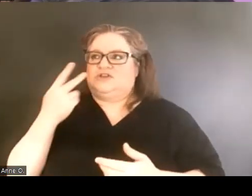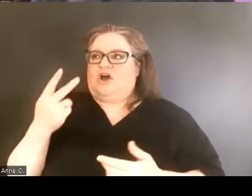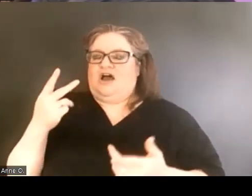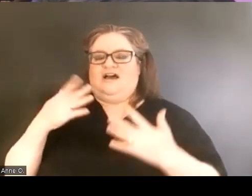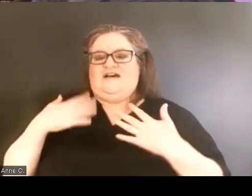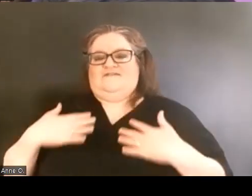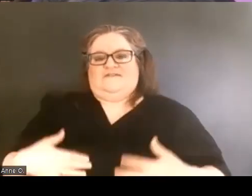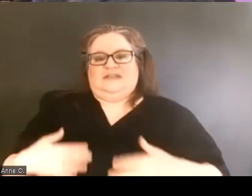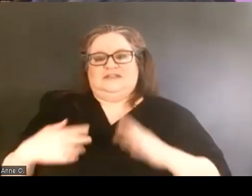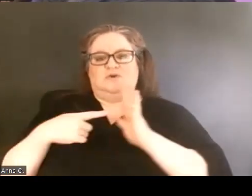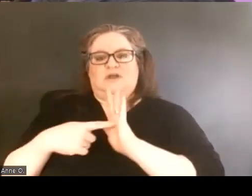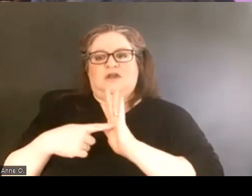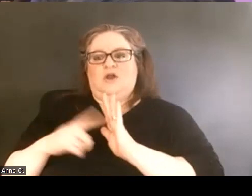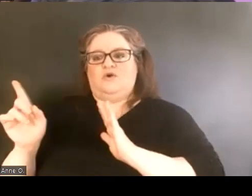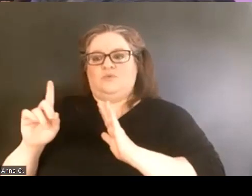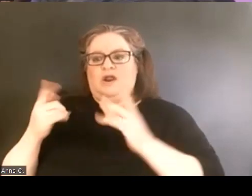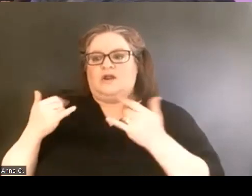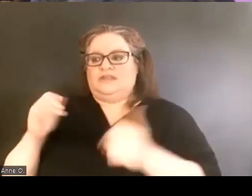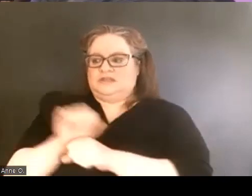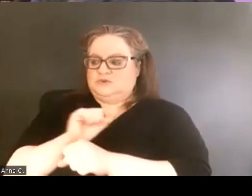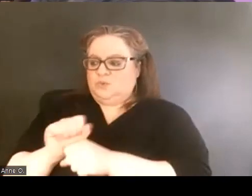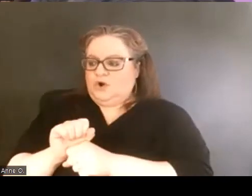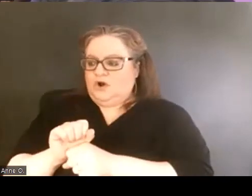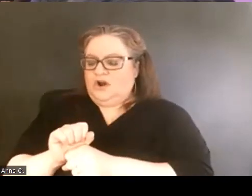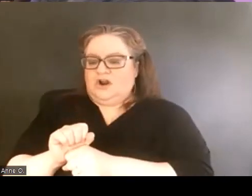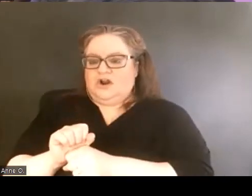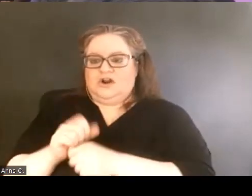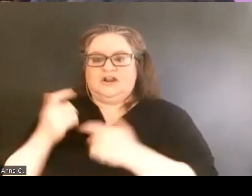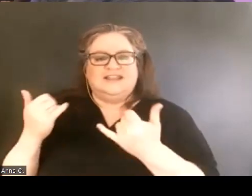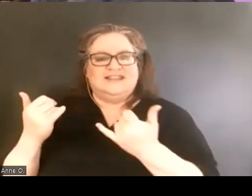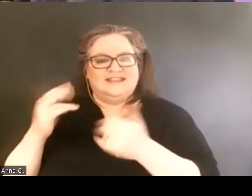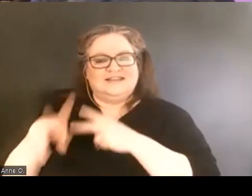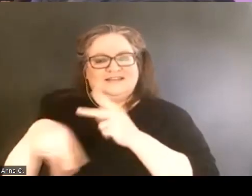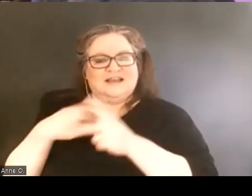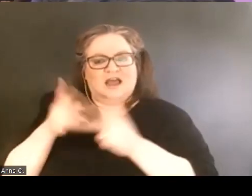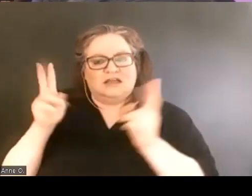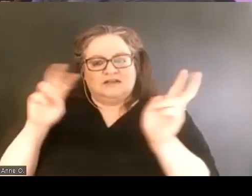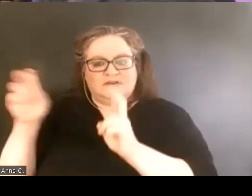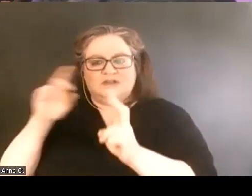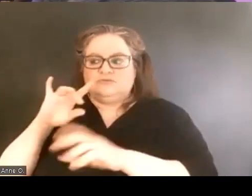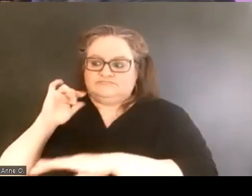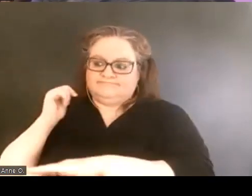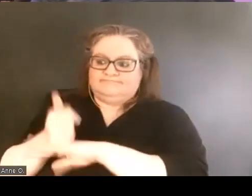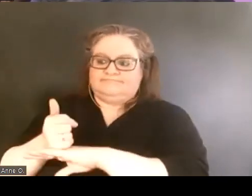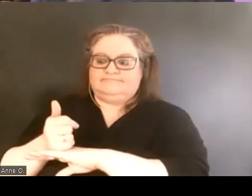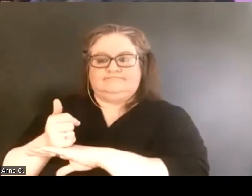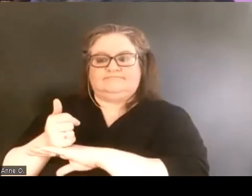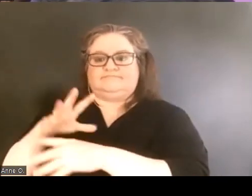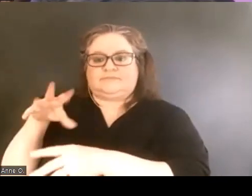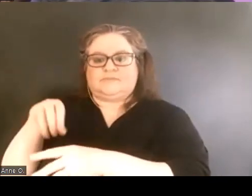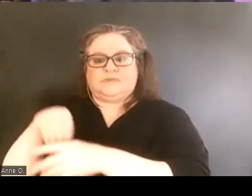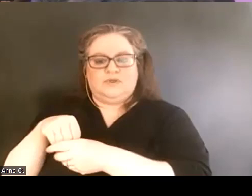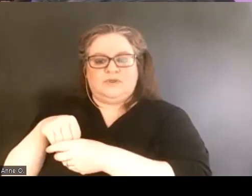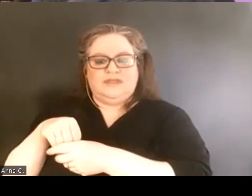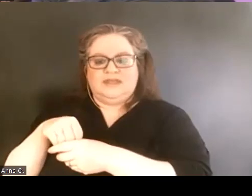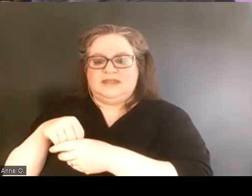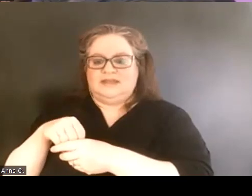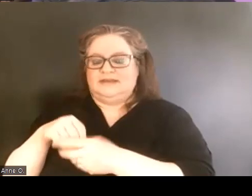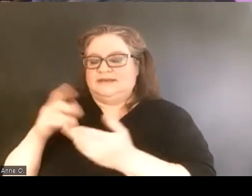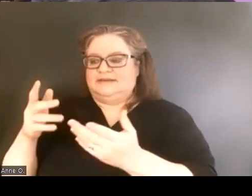of where this work, these issues existed within the fabric of the institution